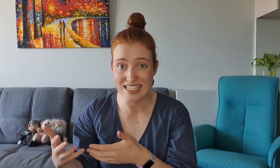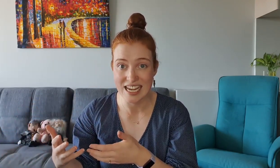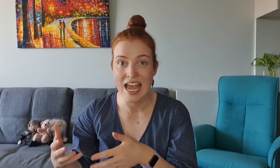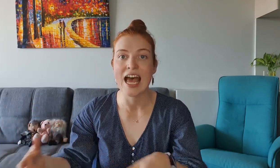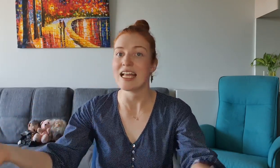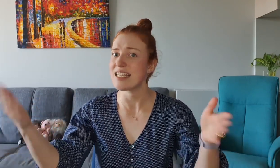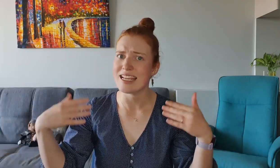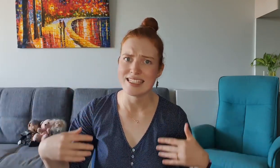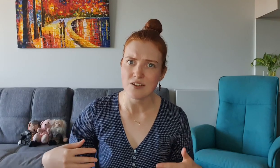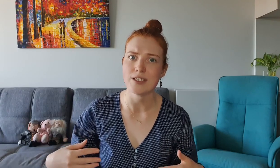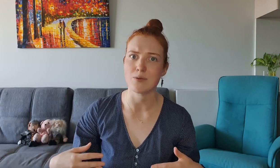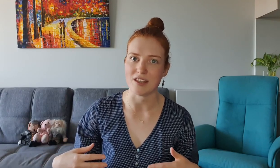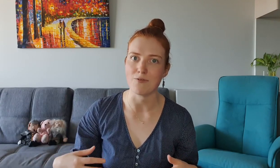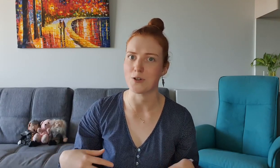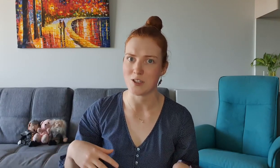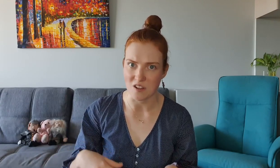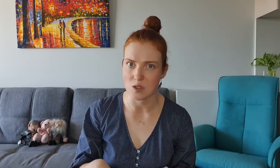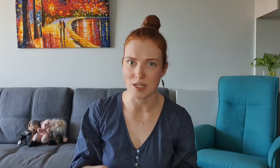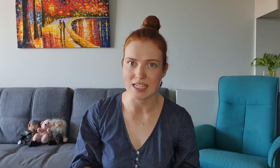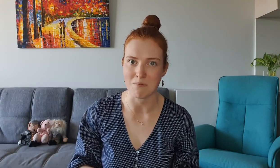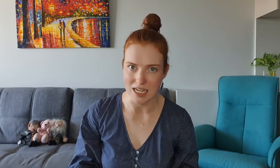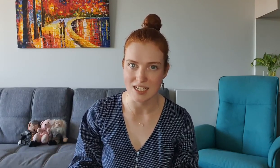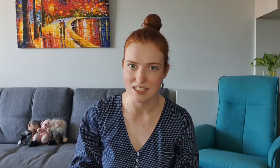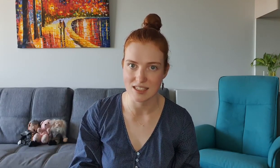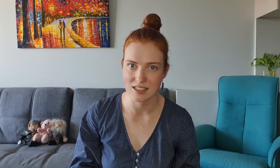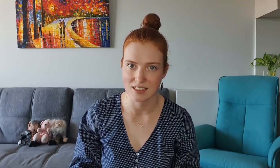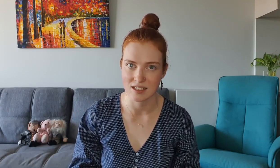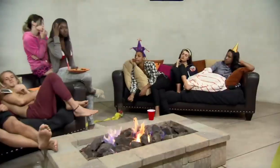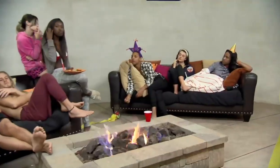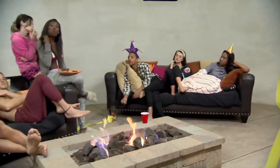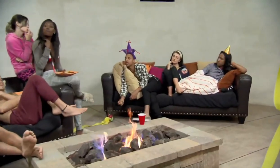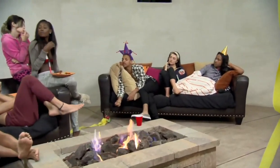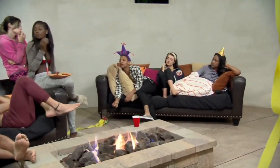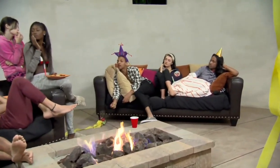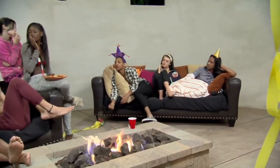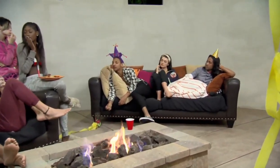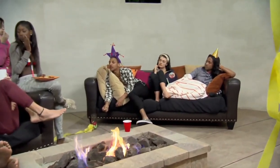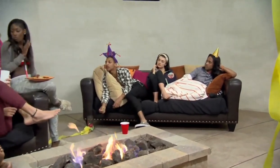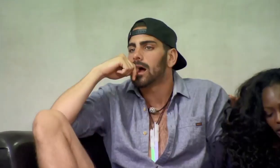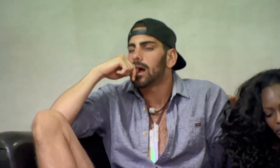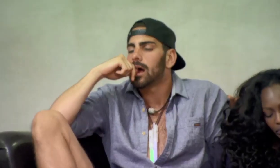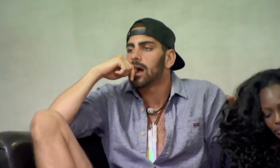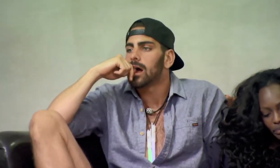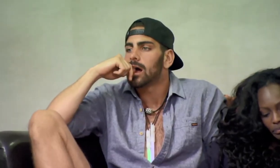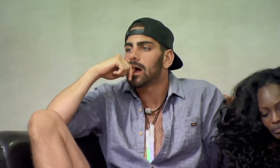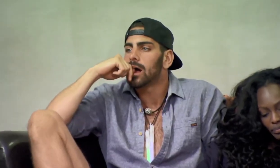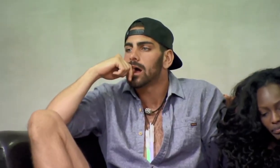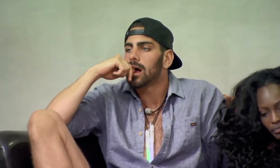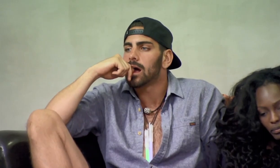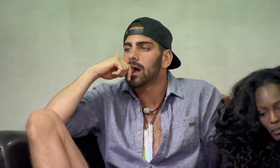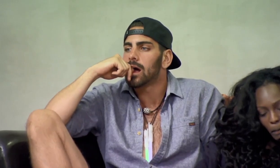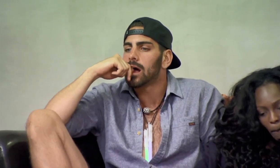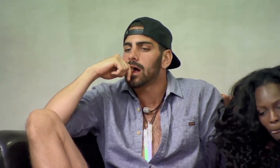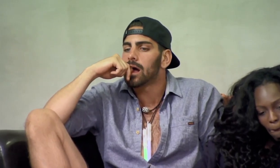and take selfies with it for a solid 20 minutes I want to take a selfie. Hey tap Nyle, see where his phone is at